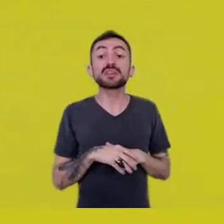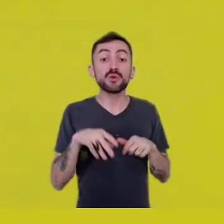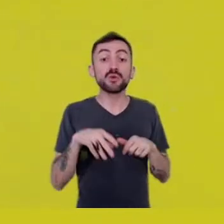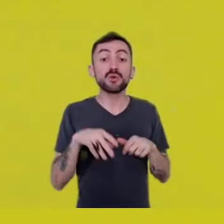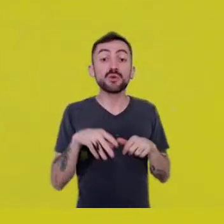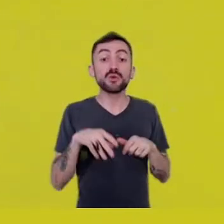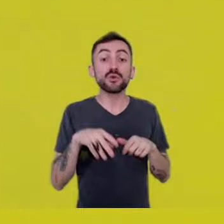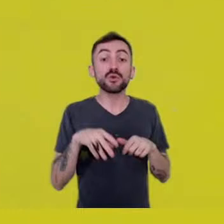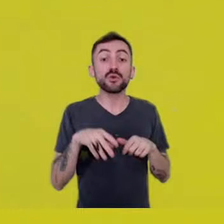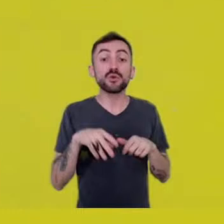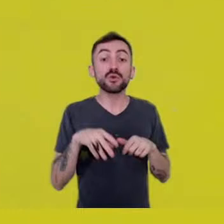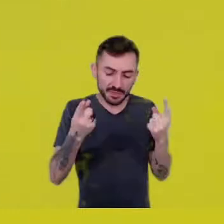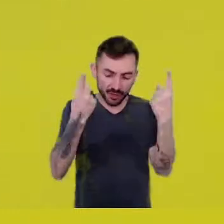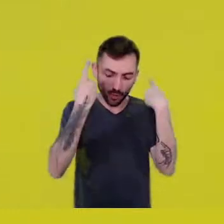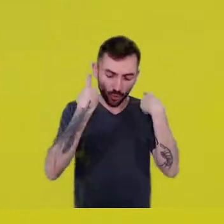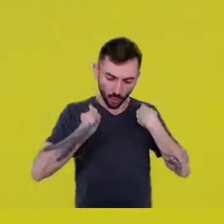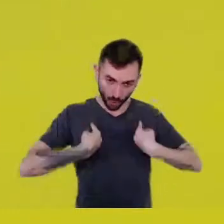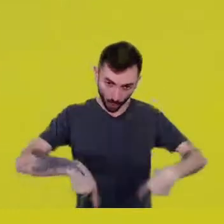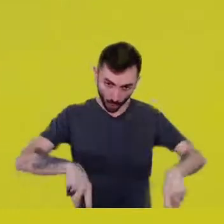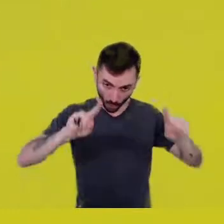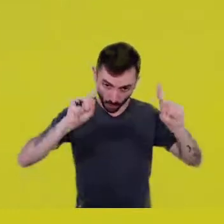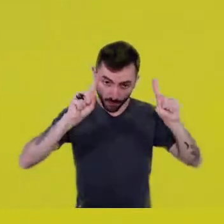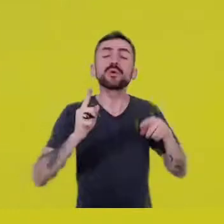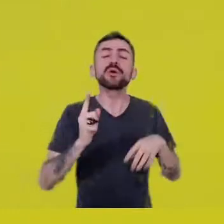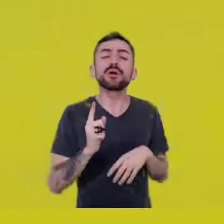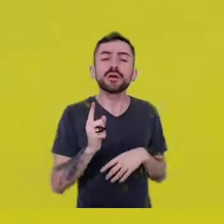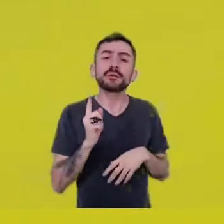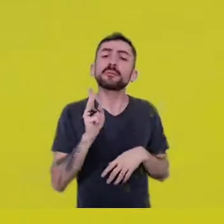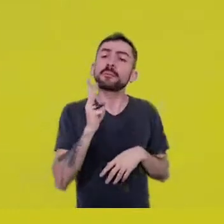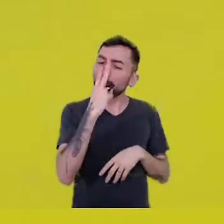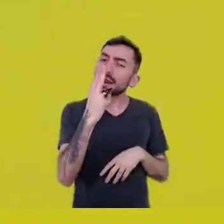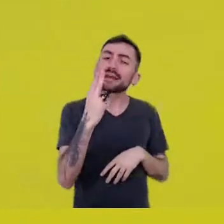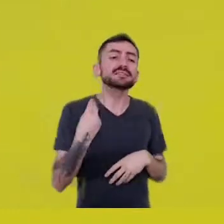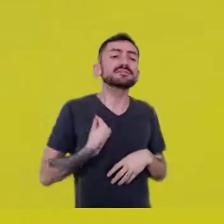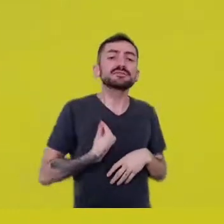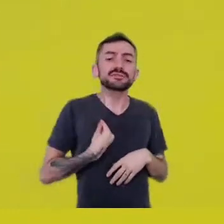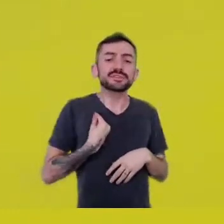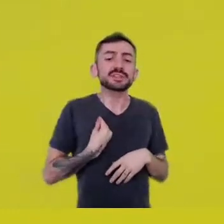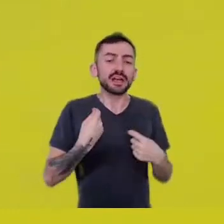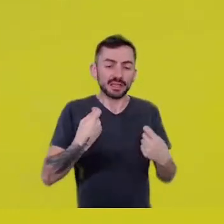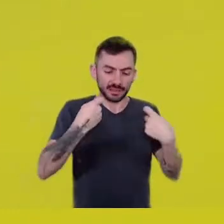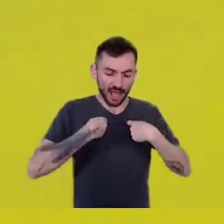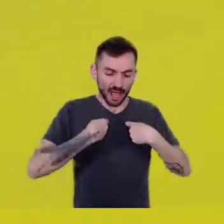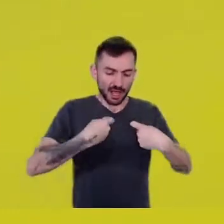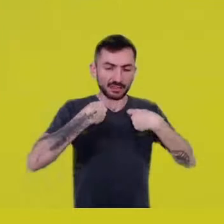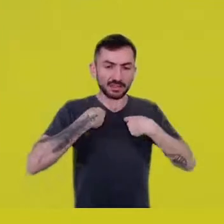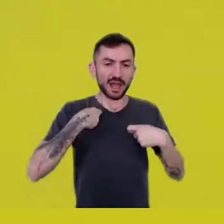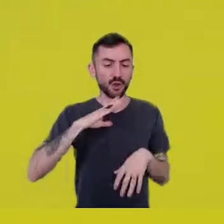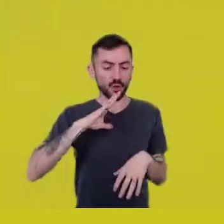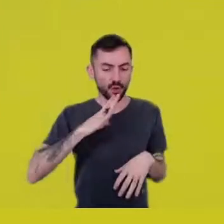with life giving us strength, courage, joy,